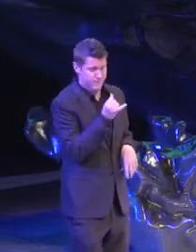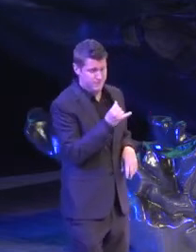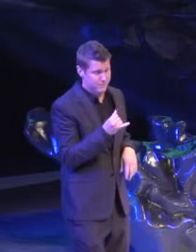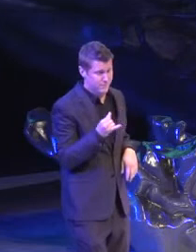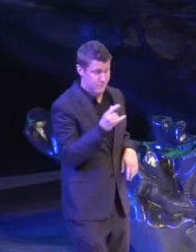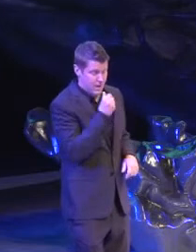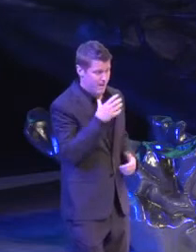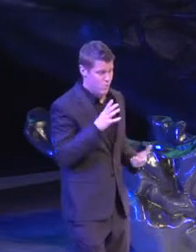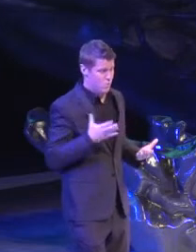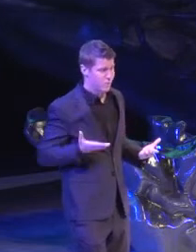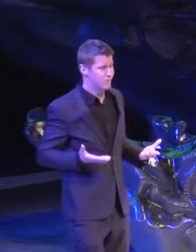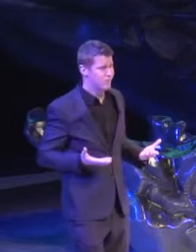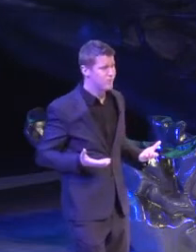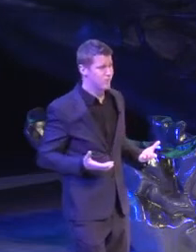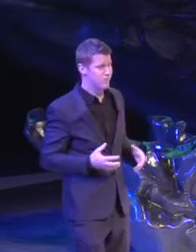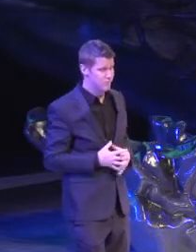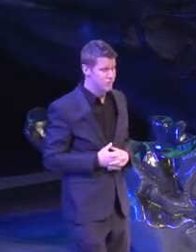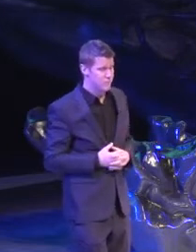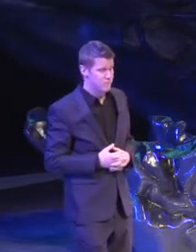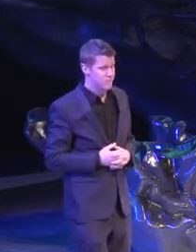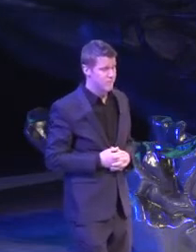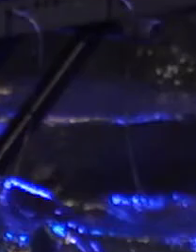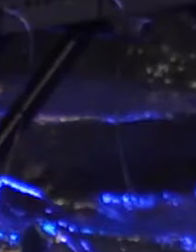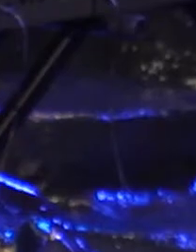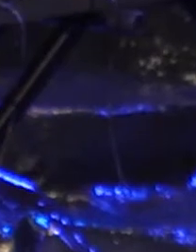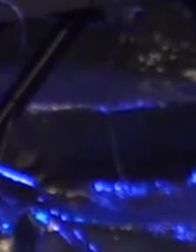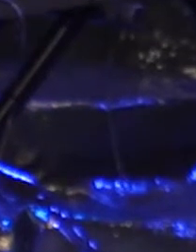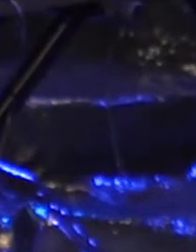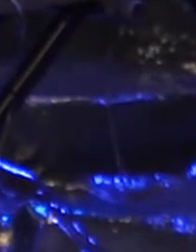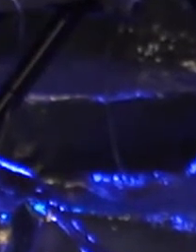I'm a woman, every facet